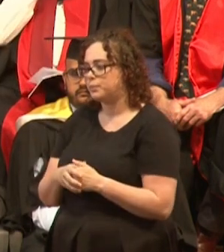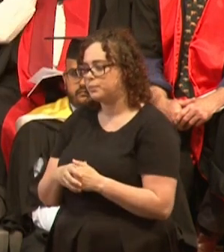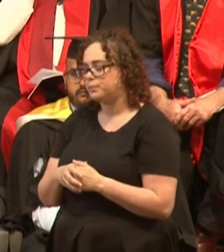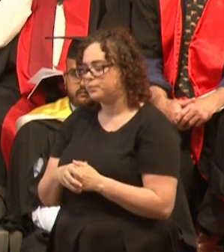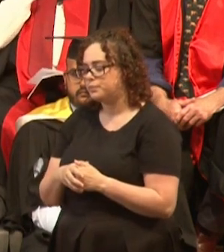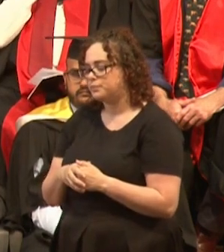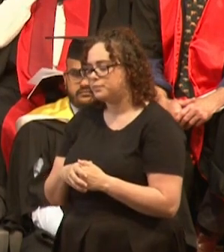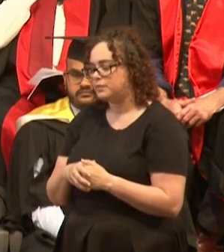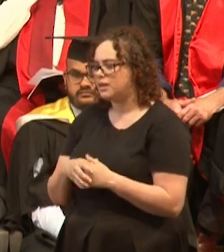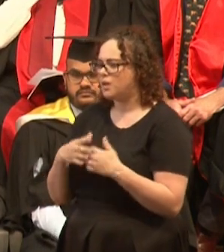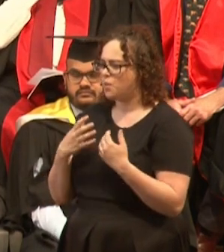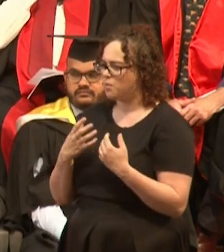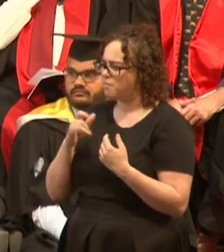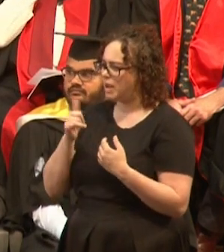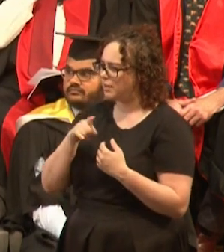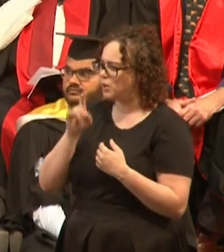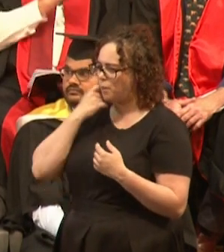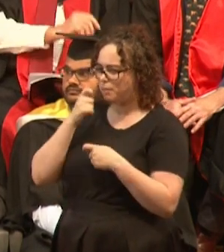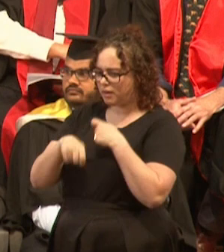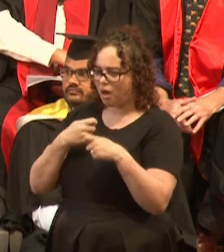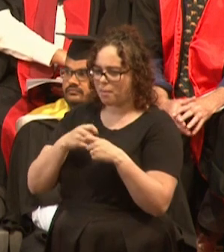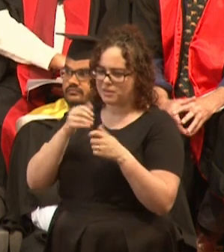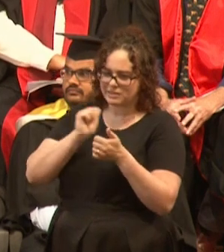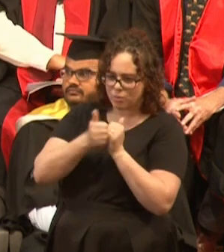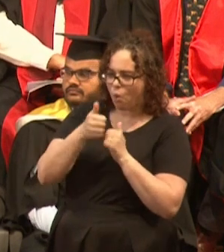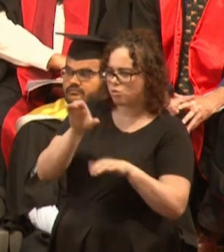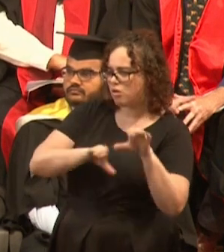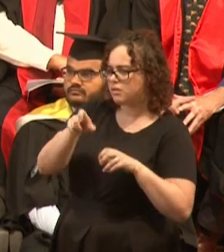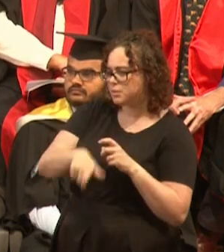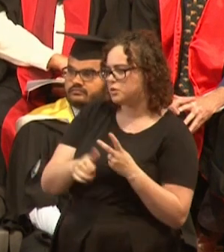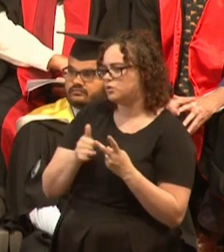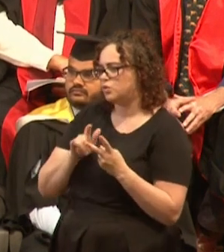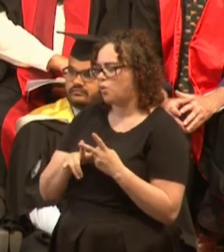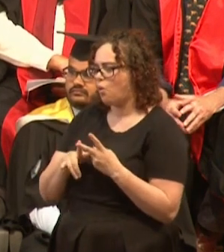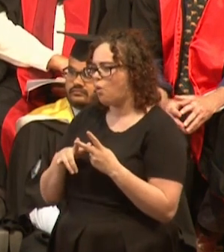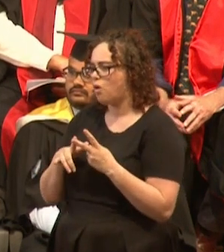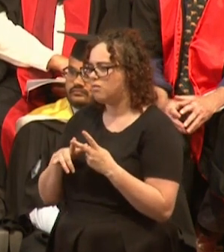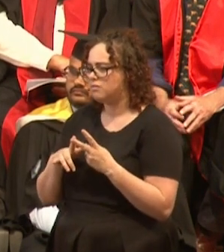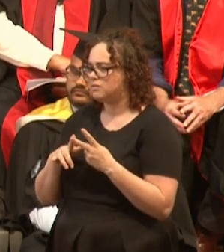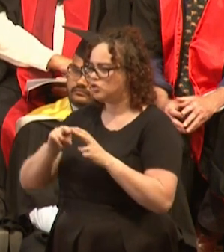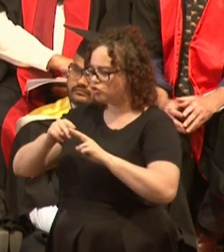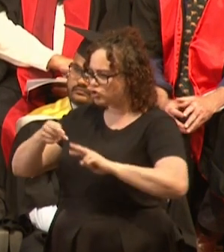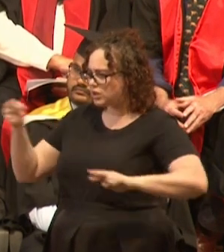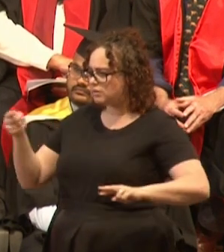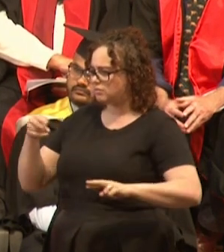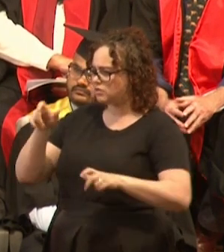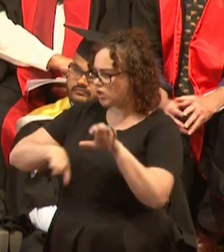as a sports scientist, you're in fields that can make a real difference to society. Use it.